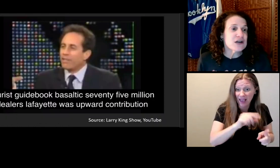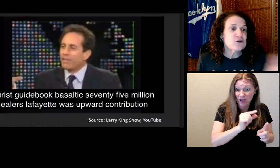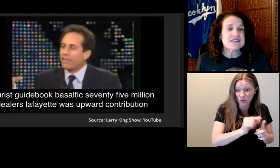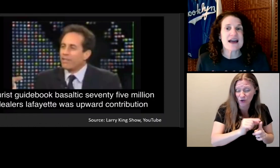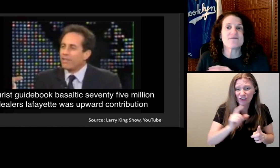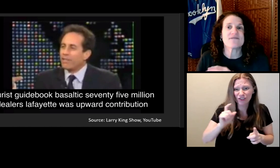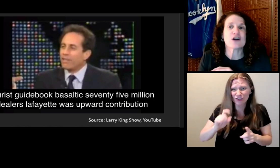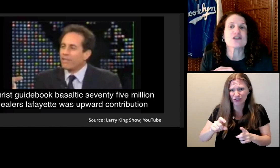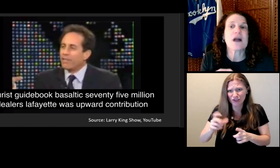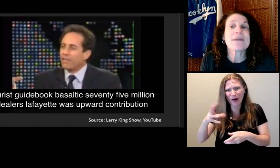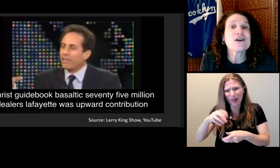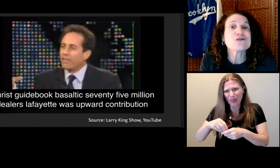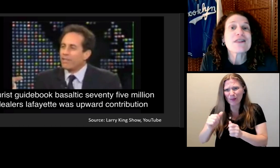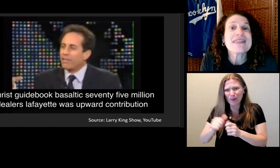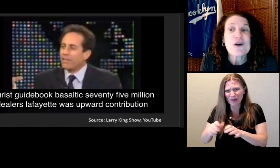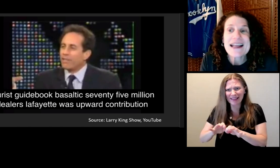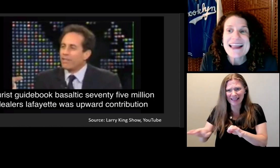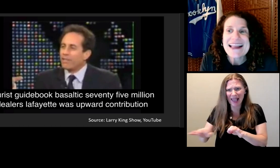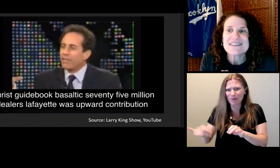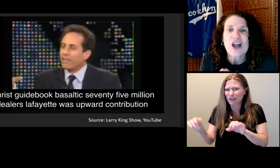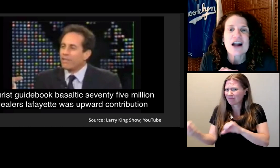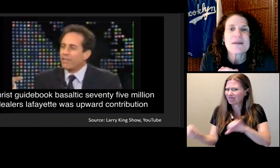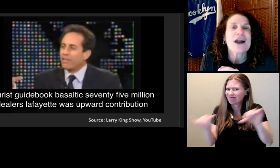This line makes no sense.